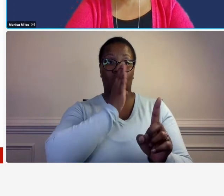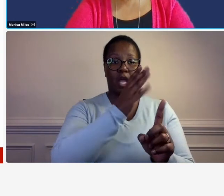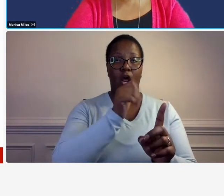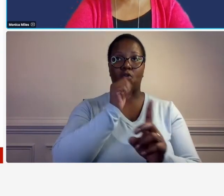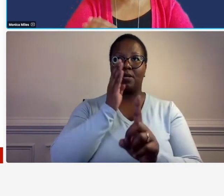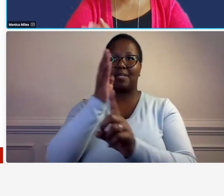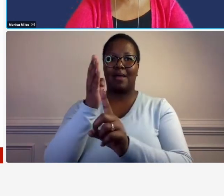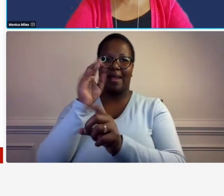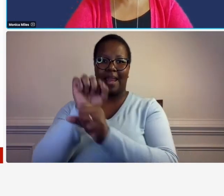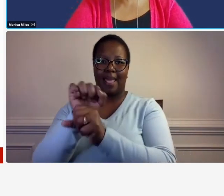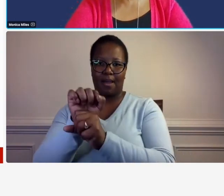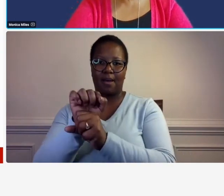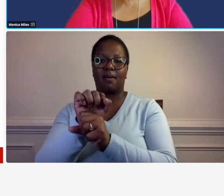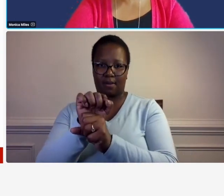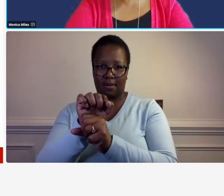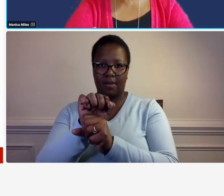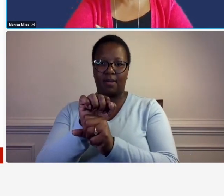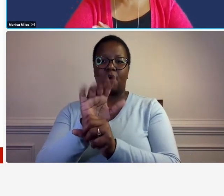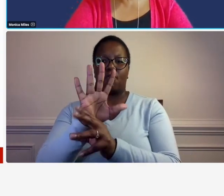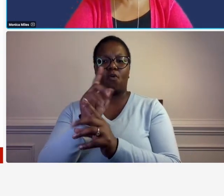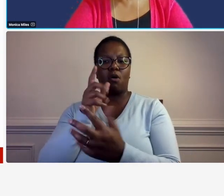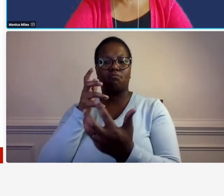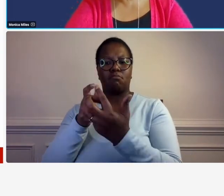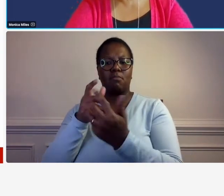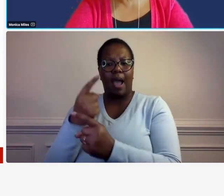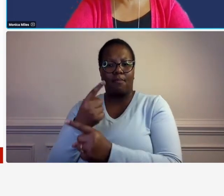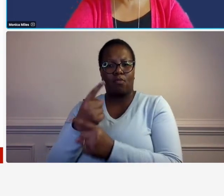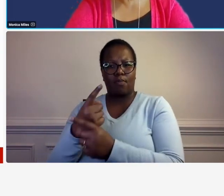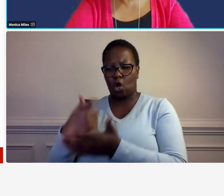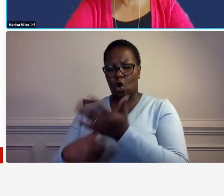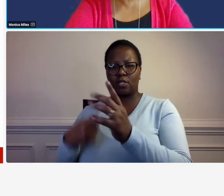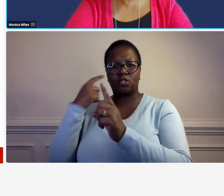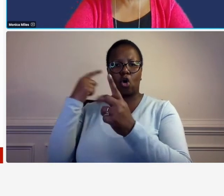so what i've shown here is a paper time sheet i know most of us don't use those anymore but